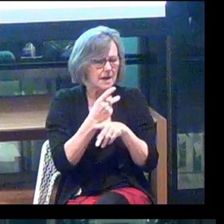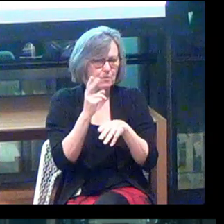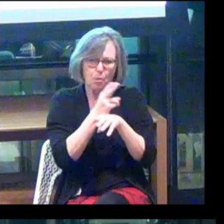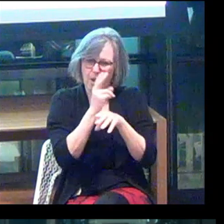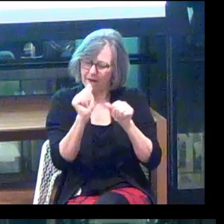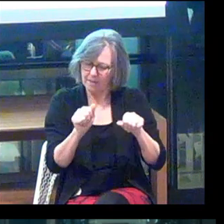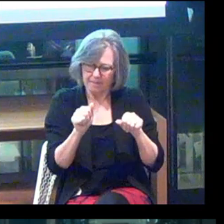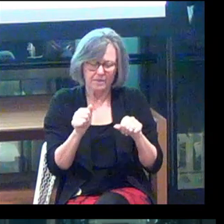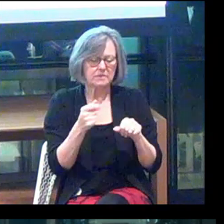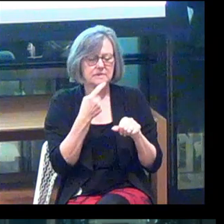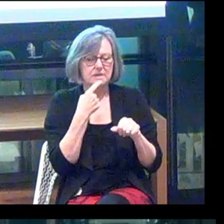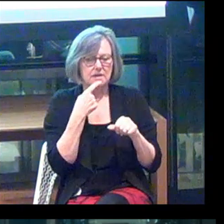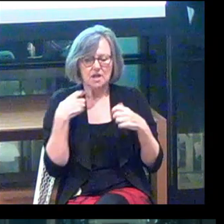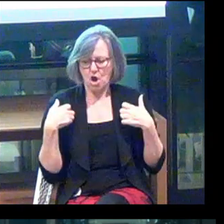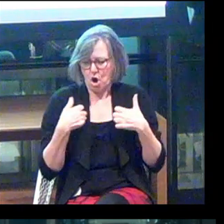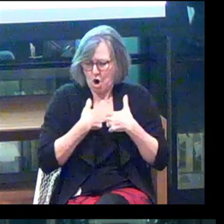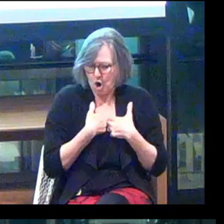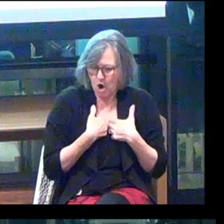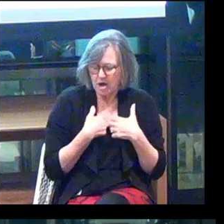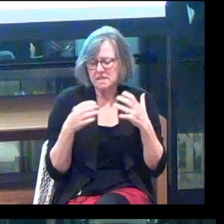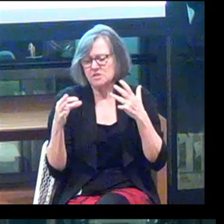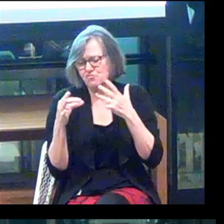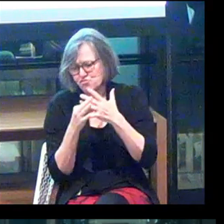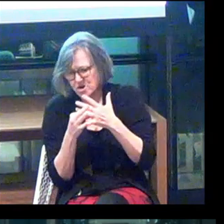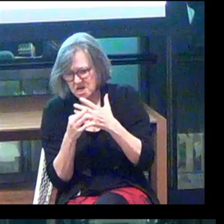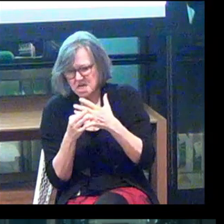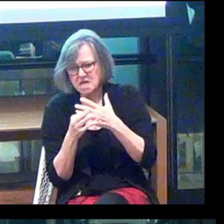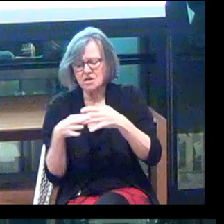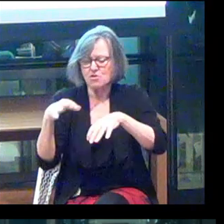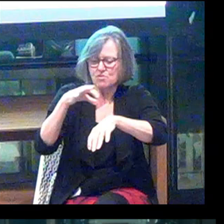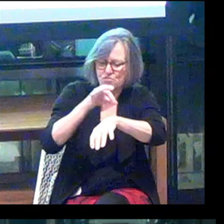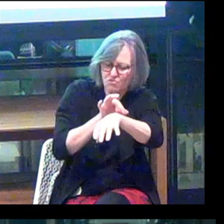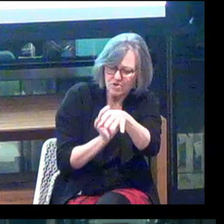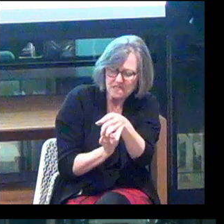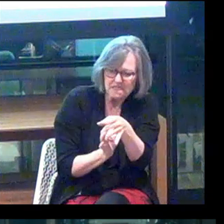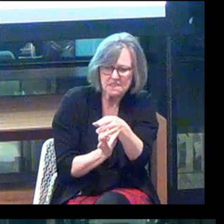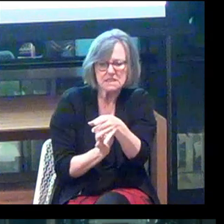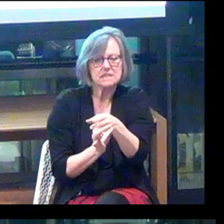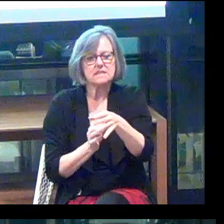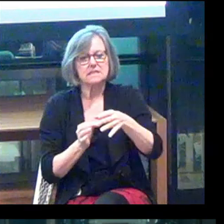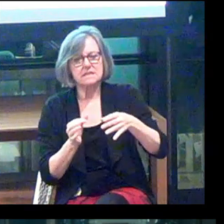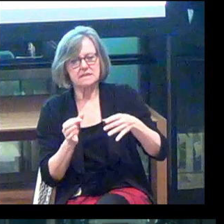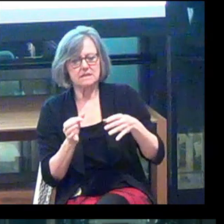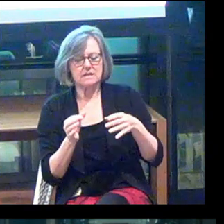As we mentioned before, harnesses, rings, wrist wearables -- they've raised a total